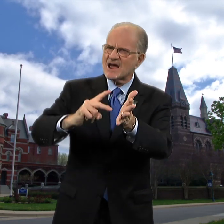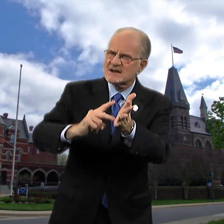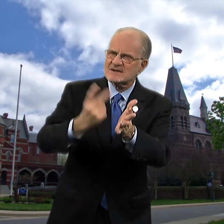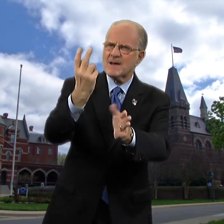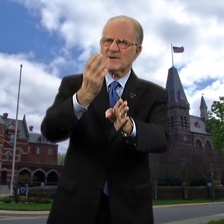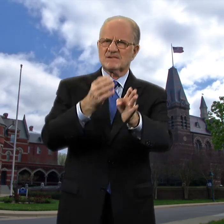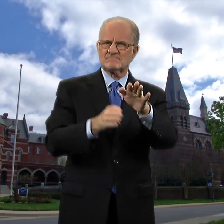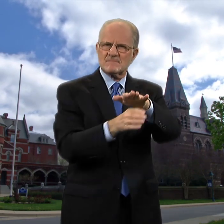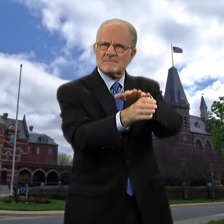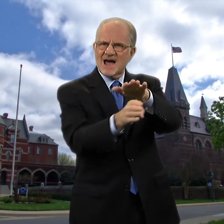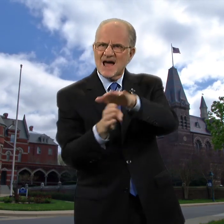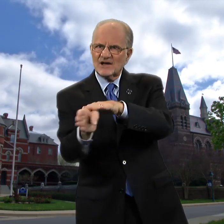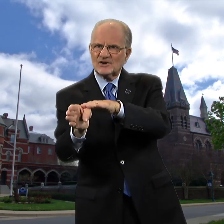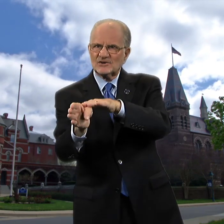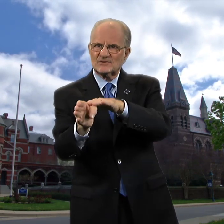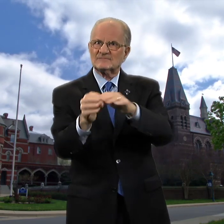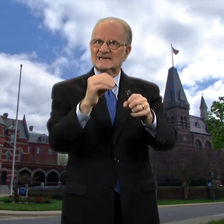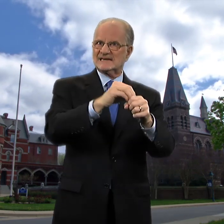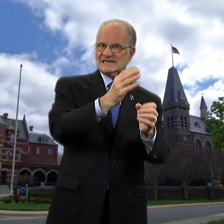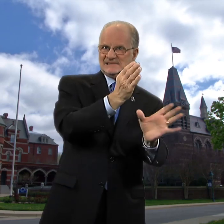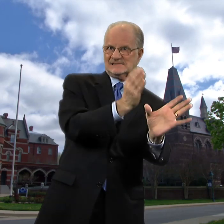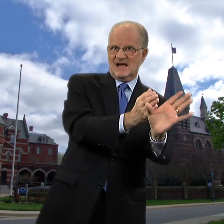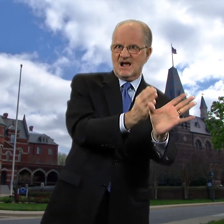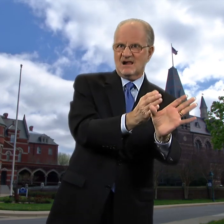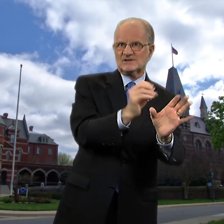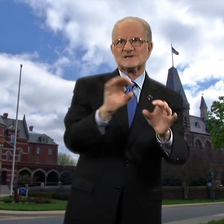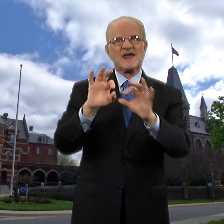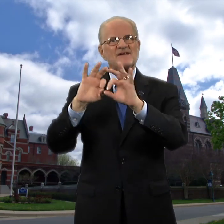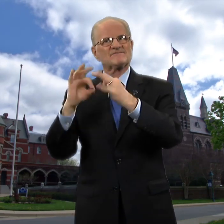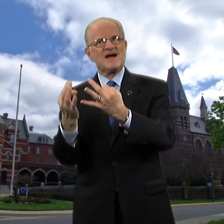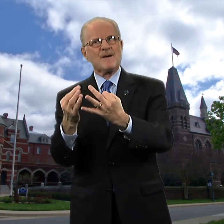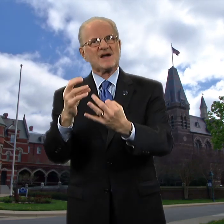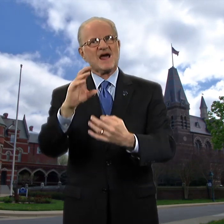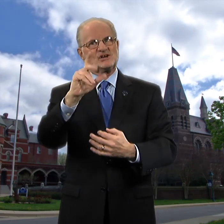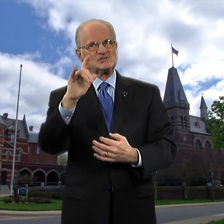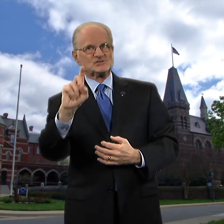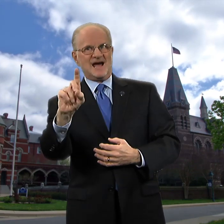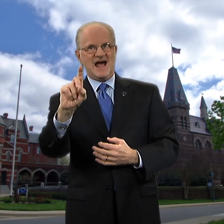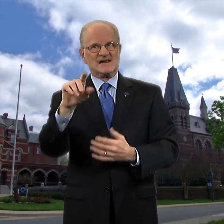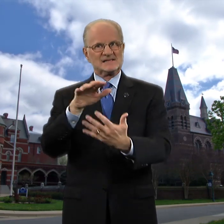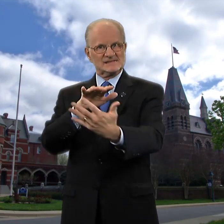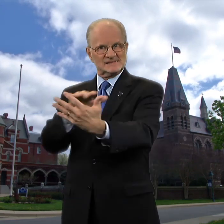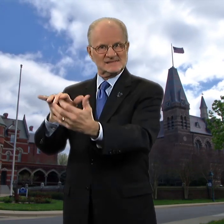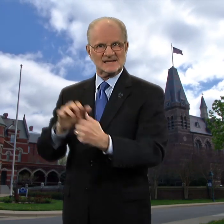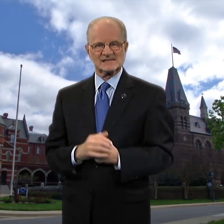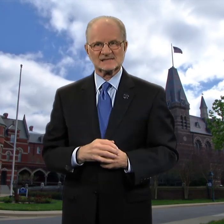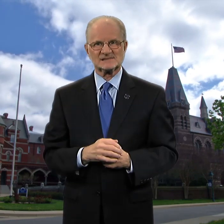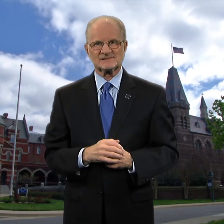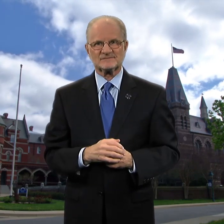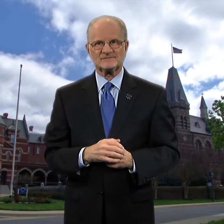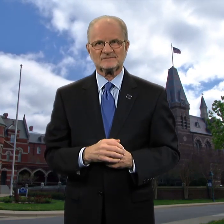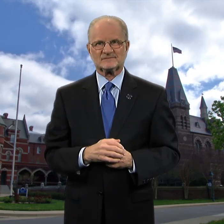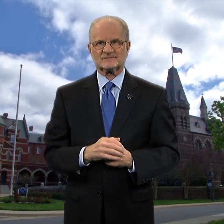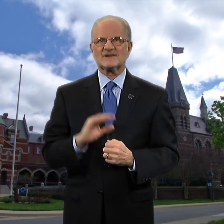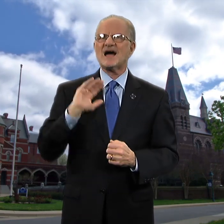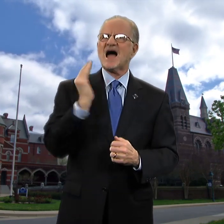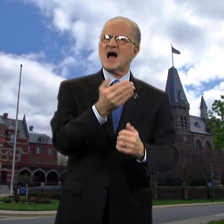and a double minor in Psychology and Family and Child Studies.